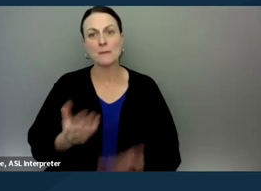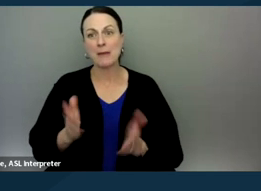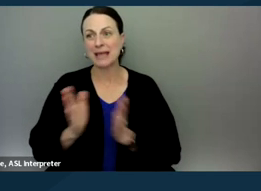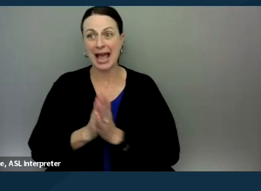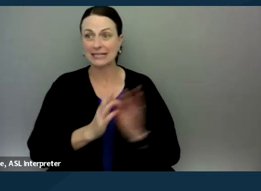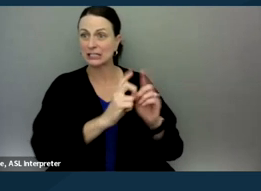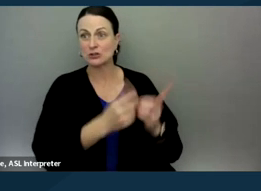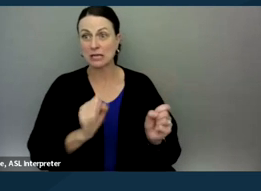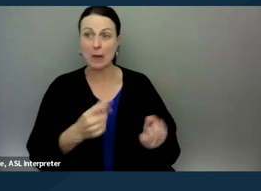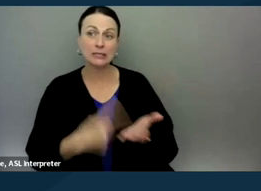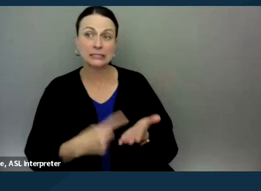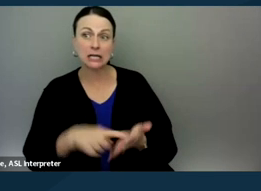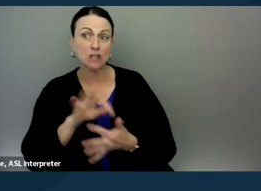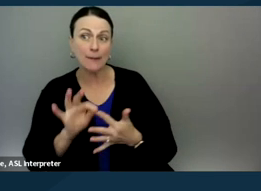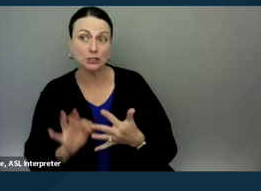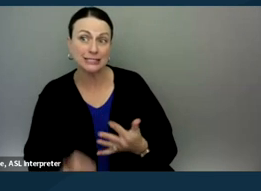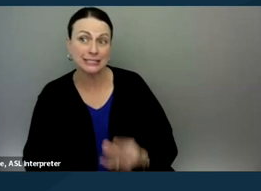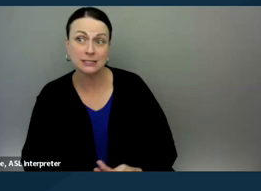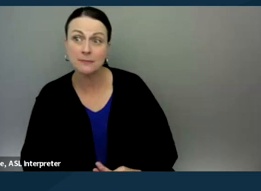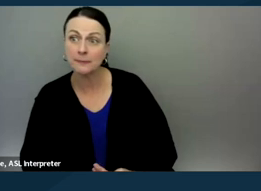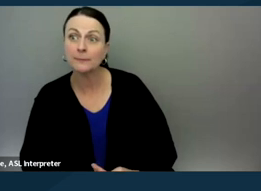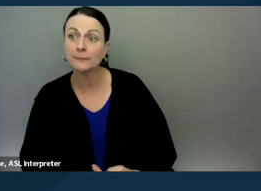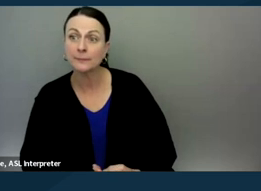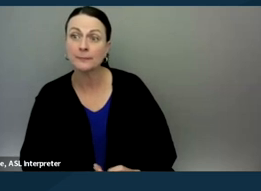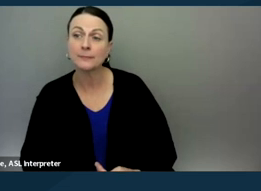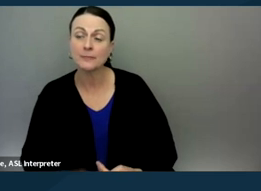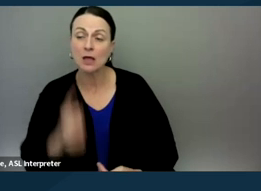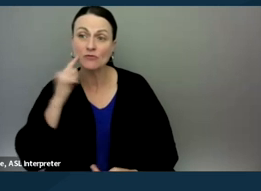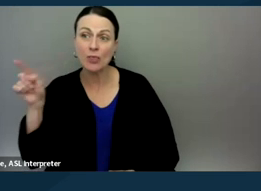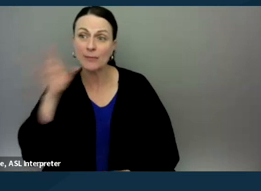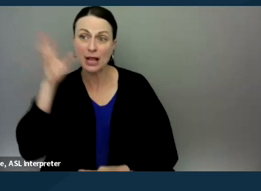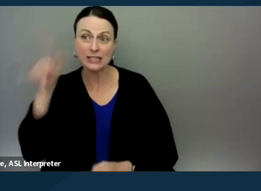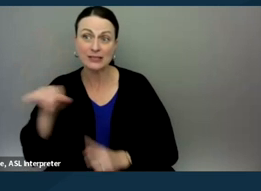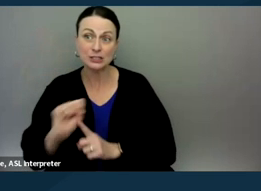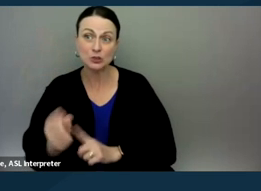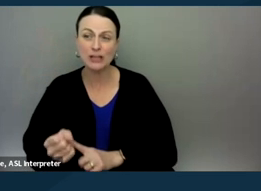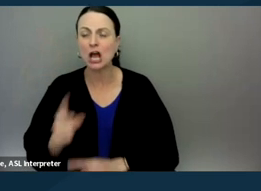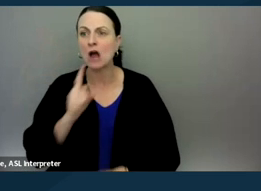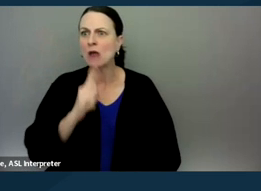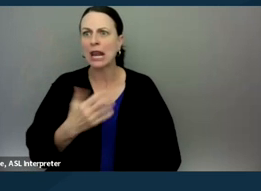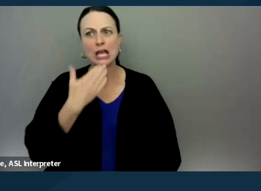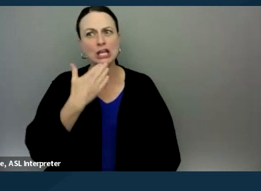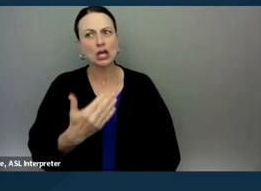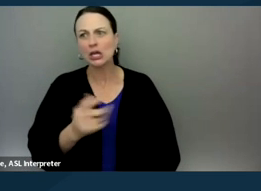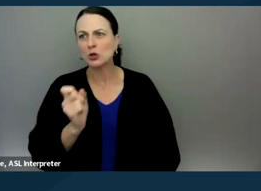can we discuss options that the parent has in this situation? And it's a really, that's a really good question to ask,